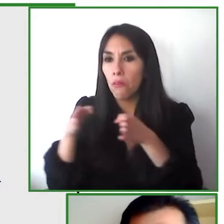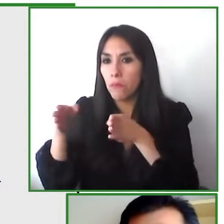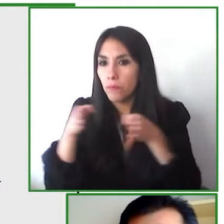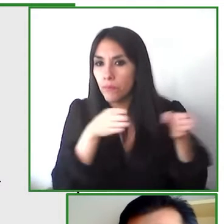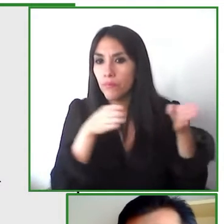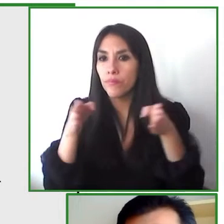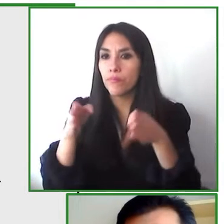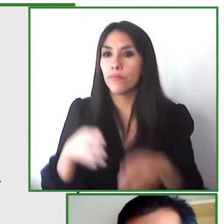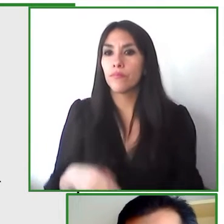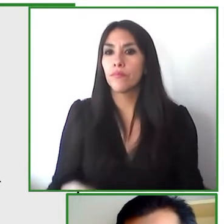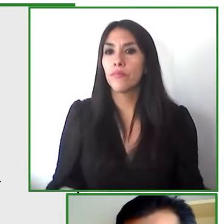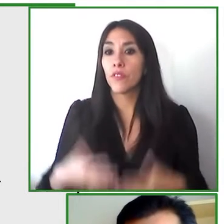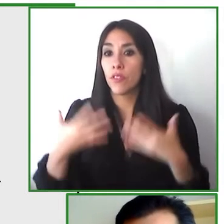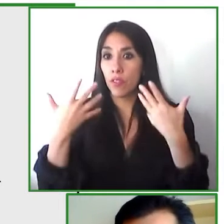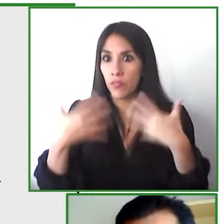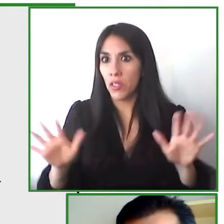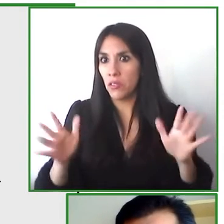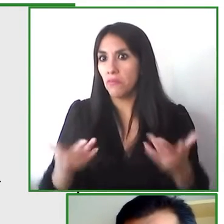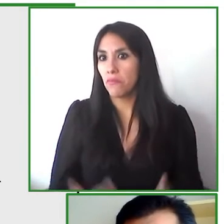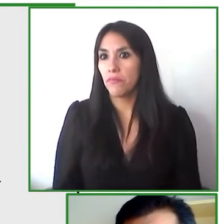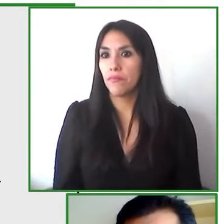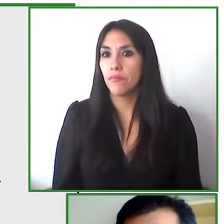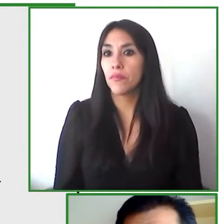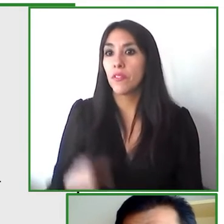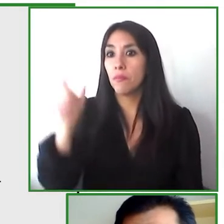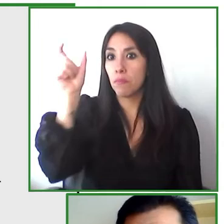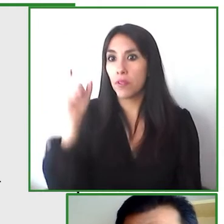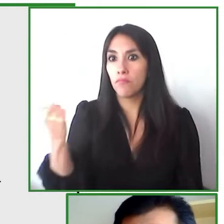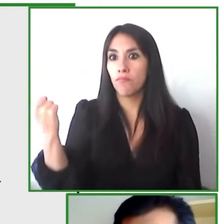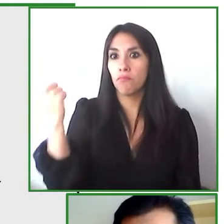use a route planner so that users and assistants can select the